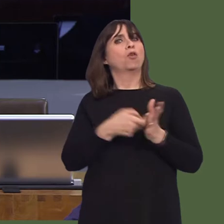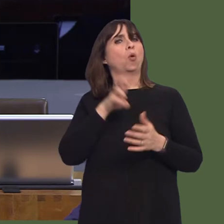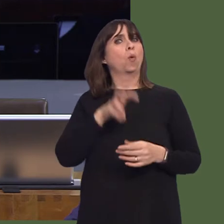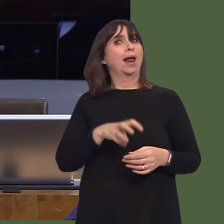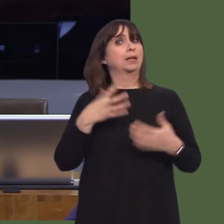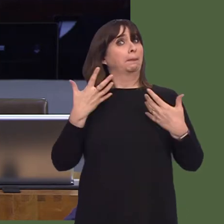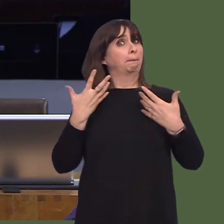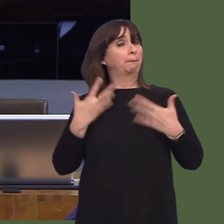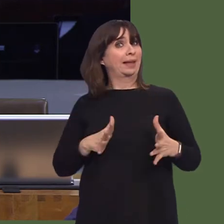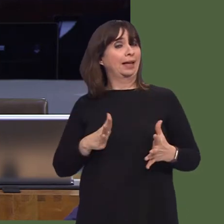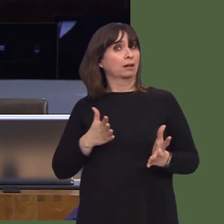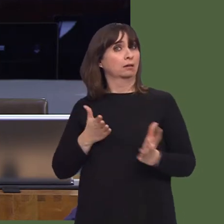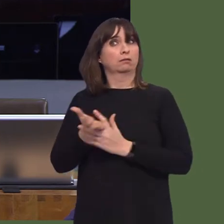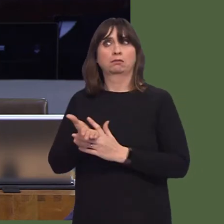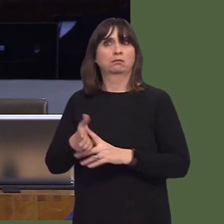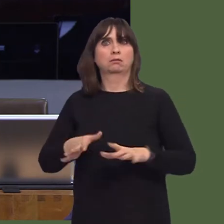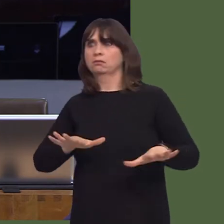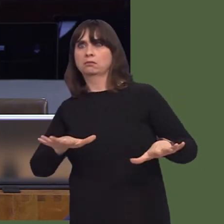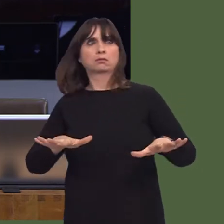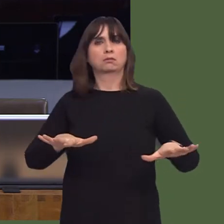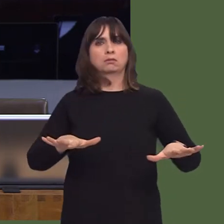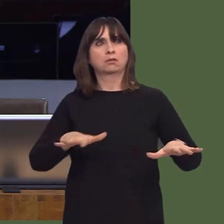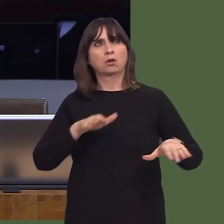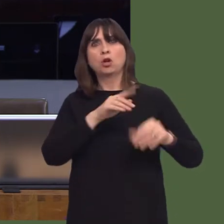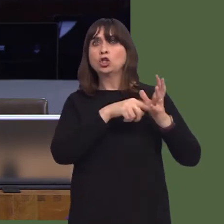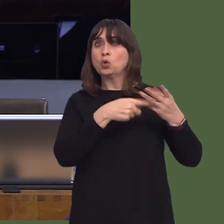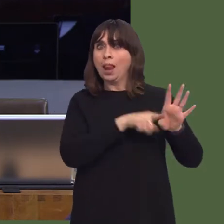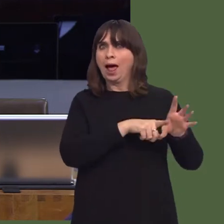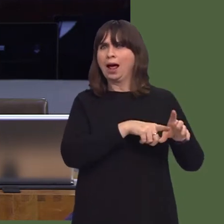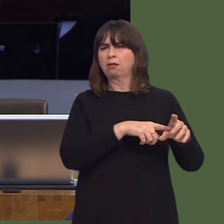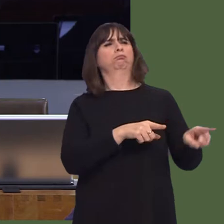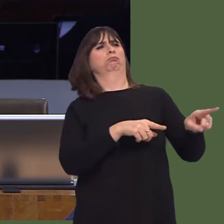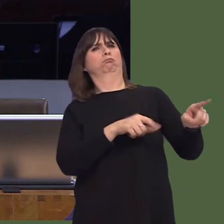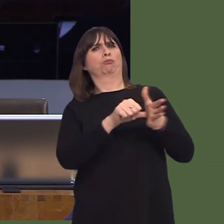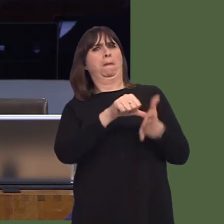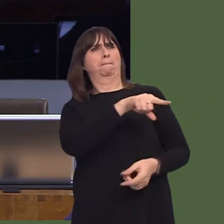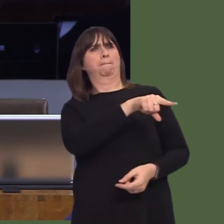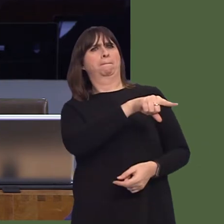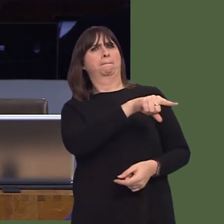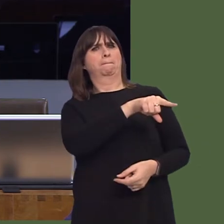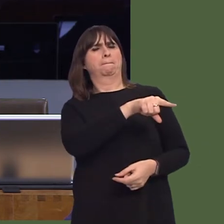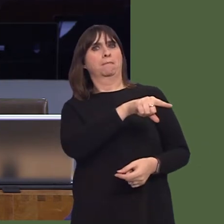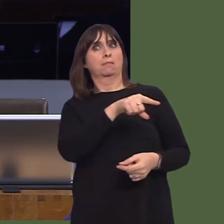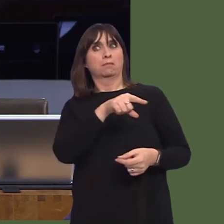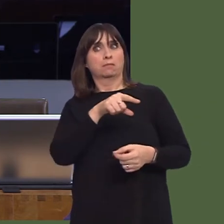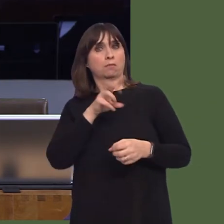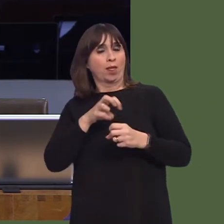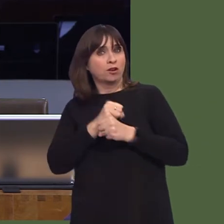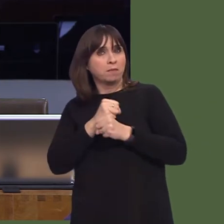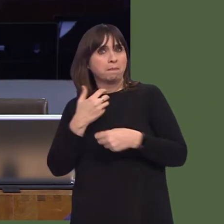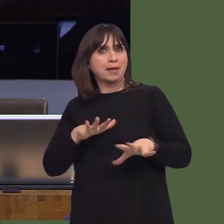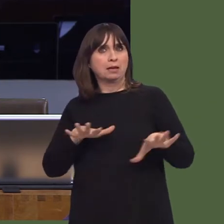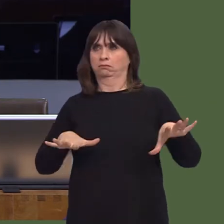as a Government on the economy, to defend our ideas, to defend the fact that we are